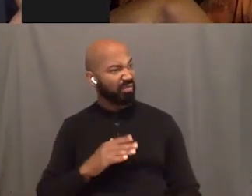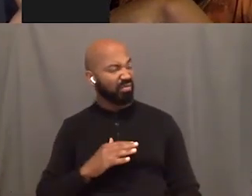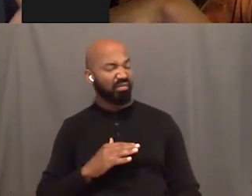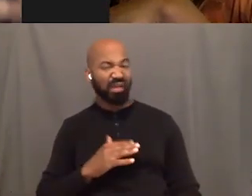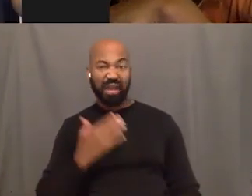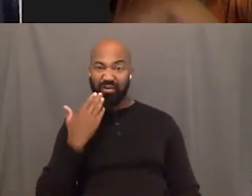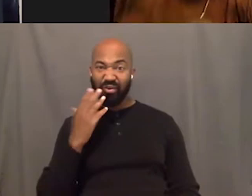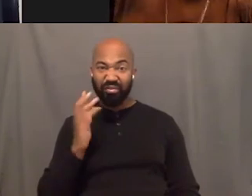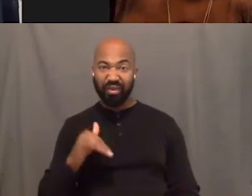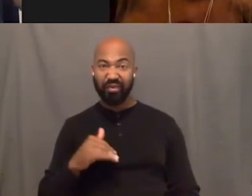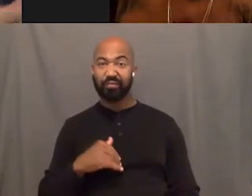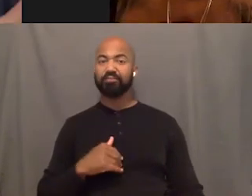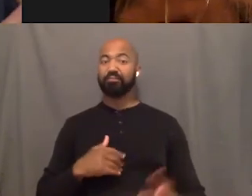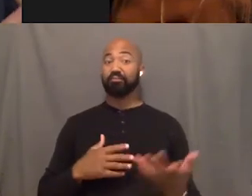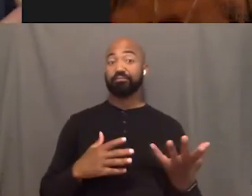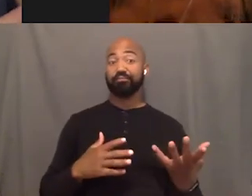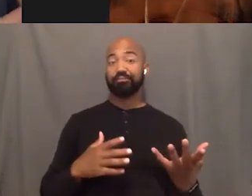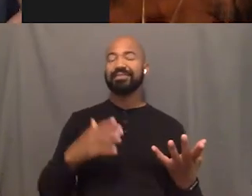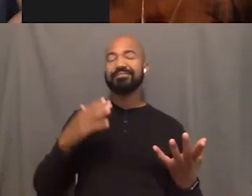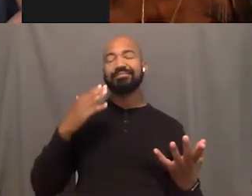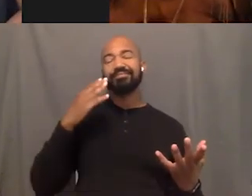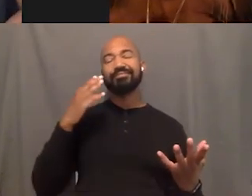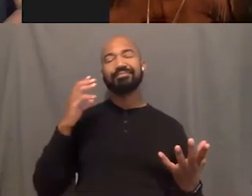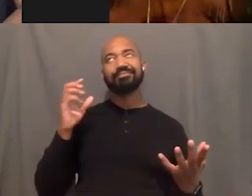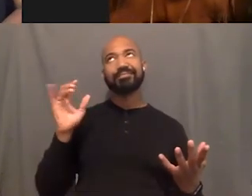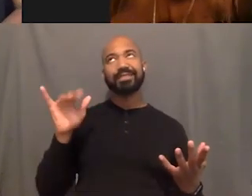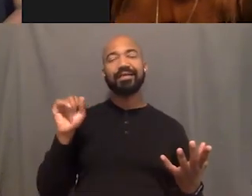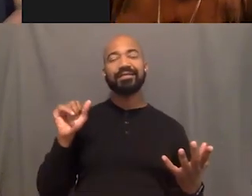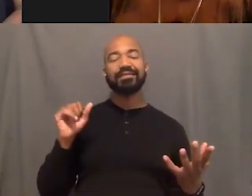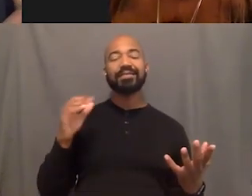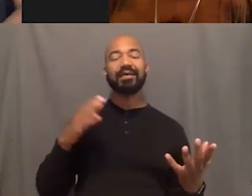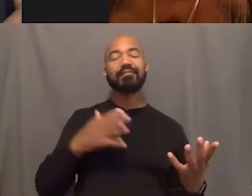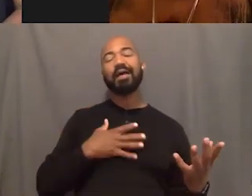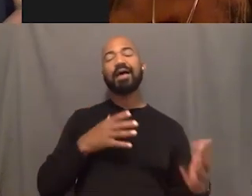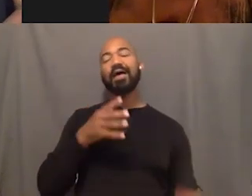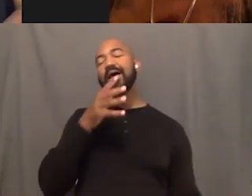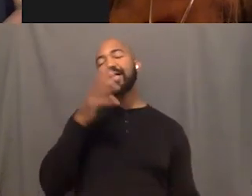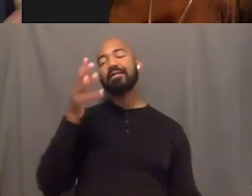Yeah, my grandmother dear is a part of Wisconsin's history I guess.